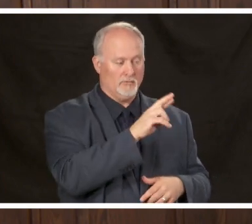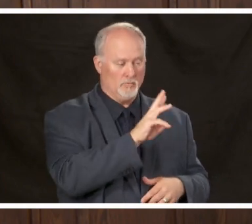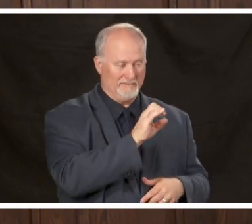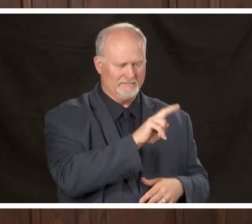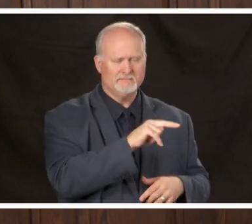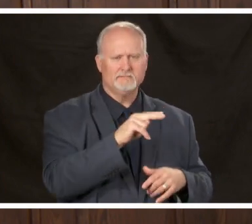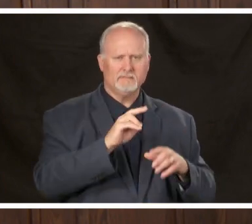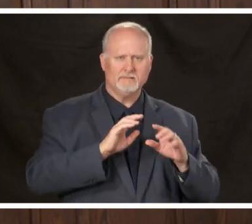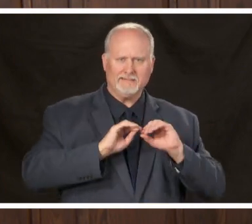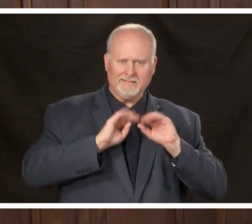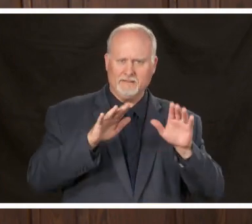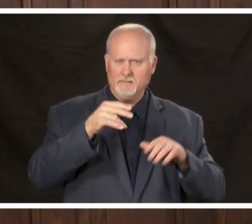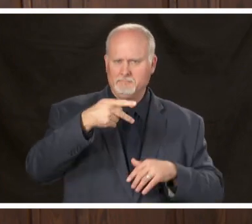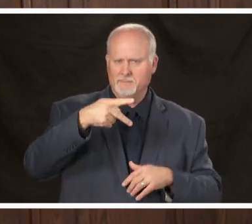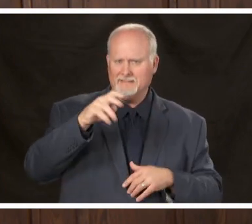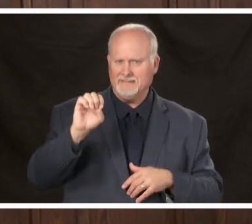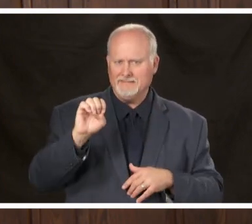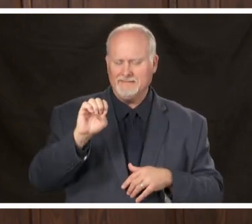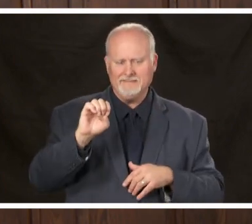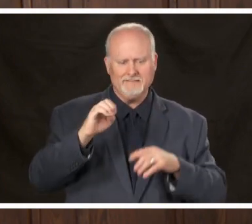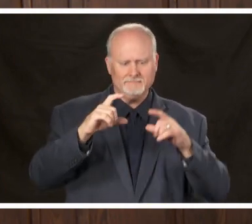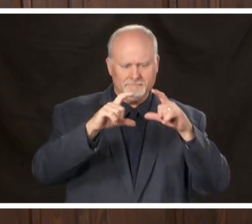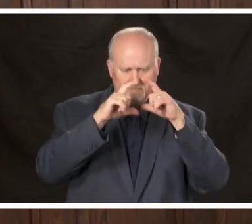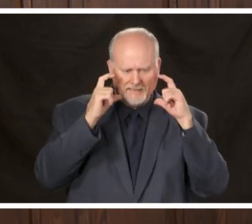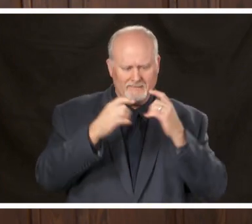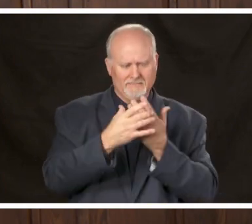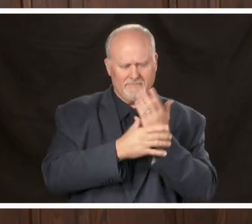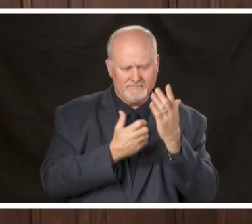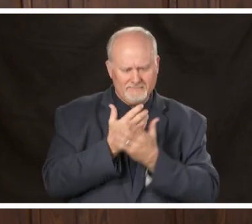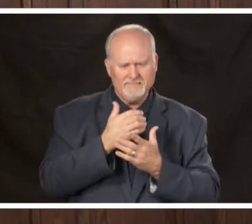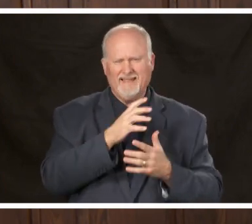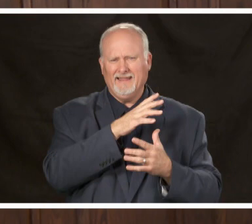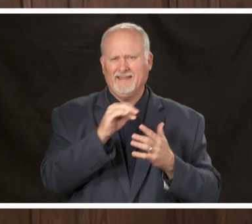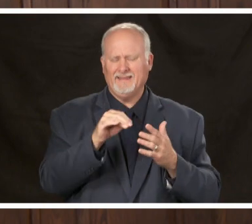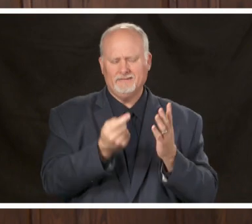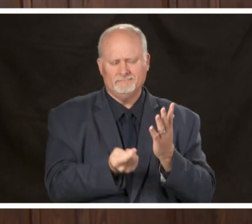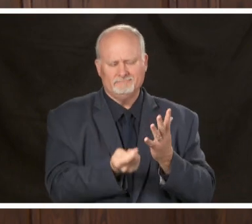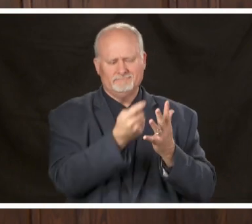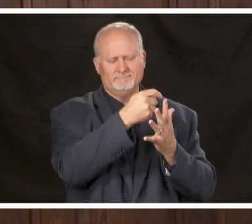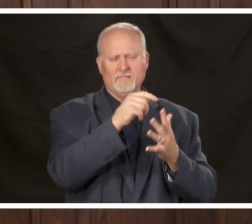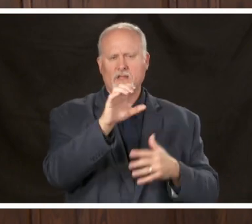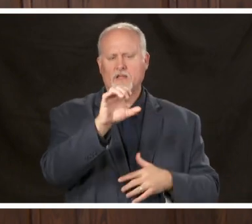the PPE PPE issue with contact tracing because my understanding is that a lot